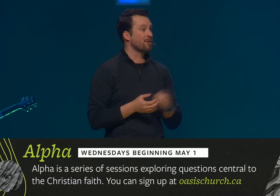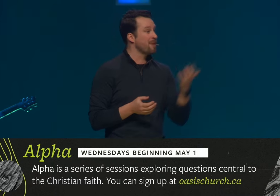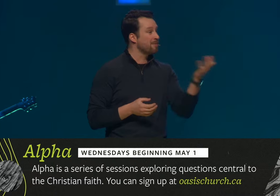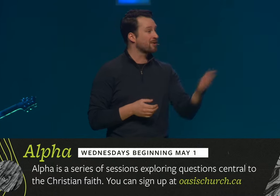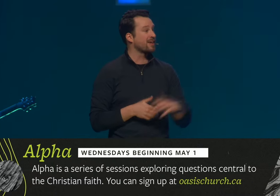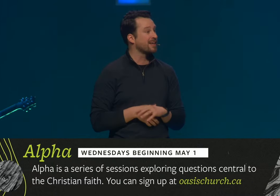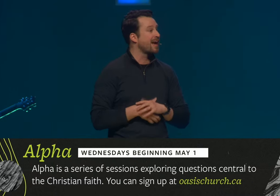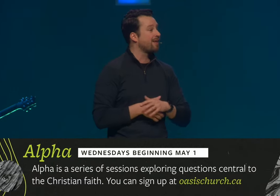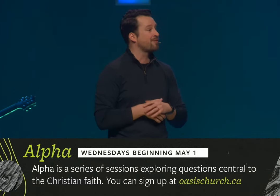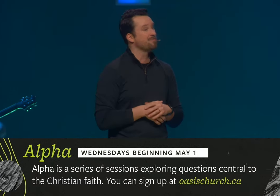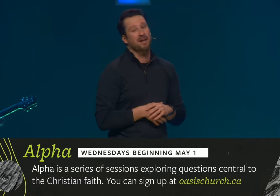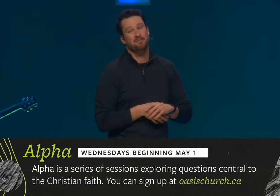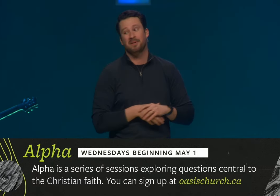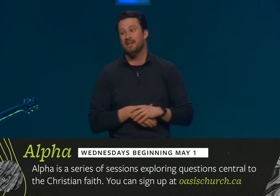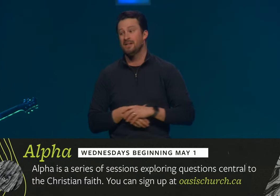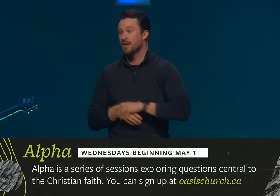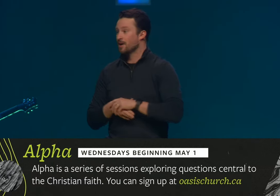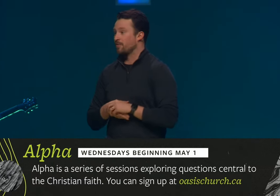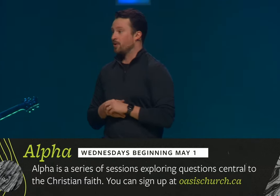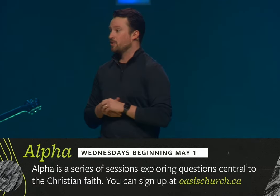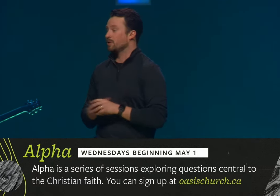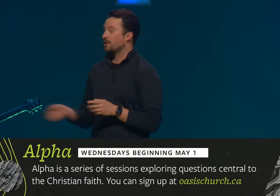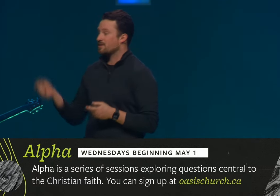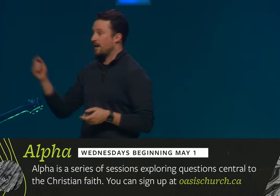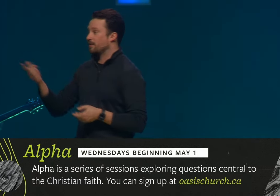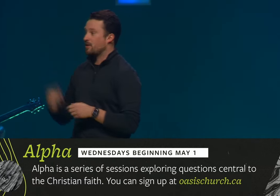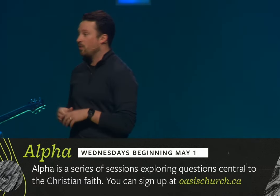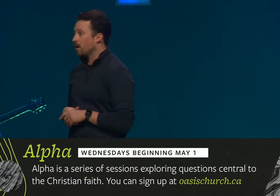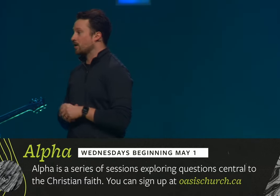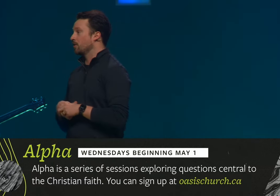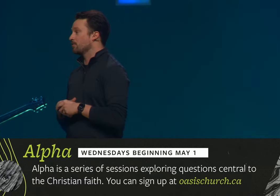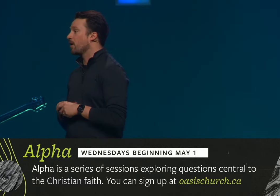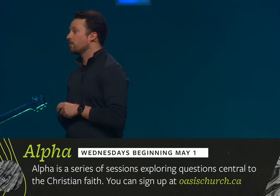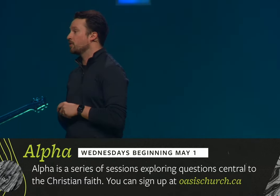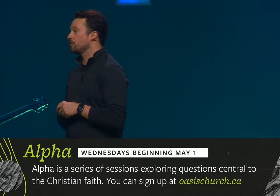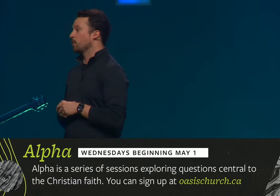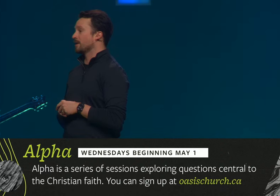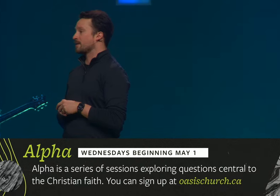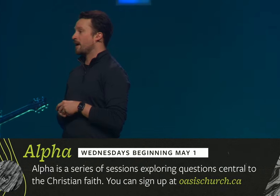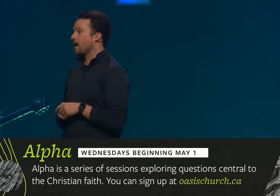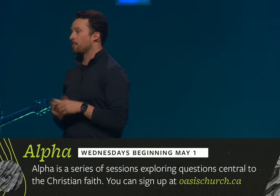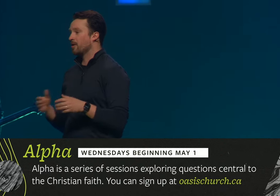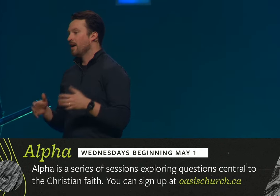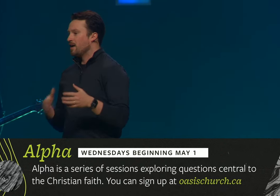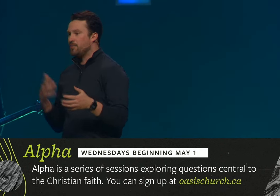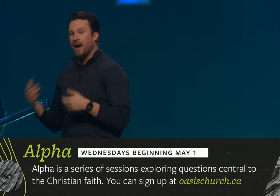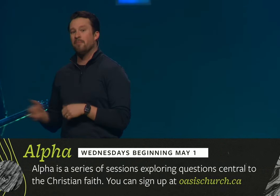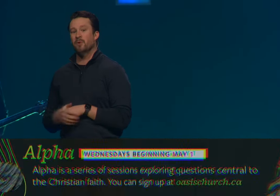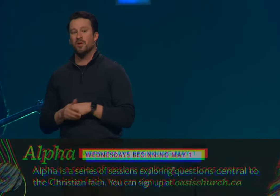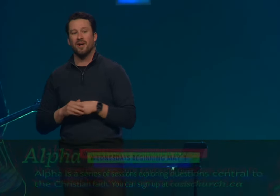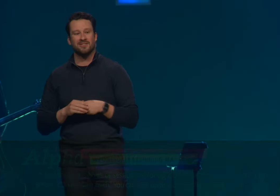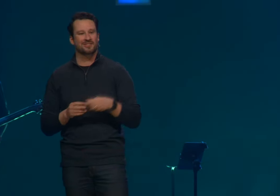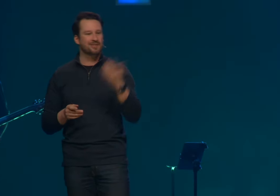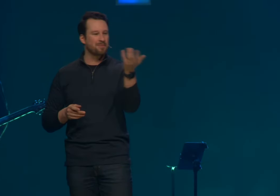So maybe you're thinking alpha might be for you. Well, you can scan the QR code in front of you if you want to sign up or if you have more questions.